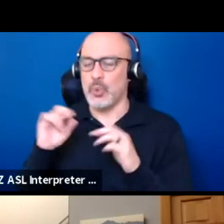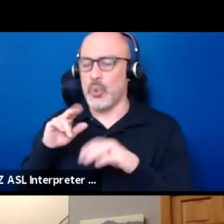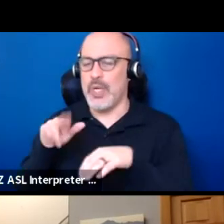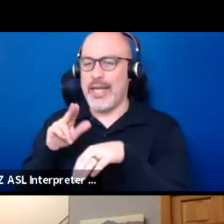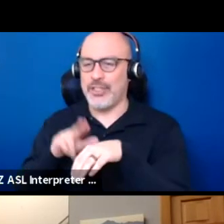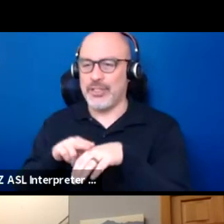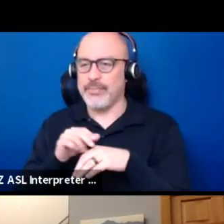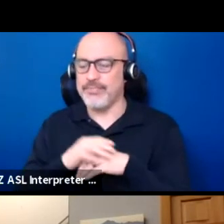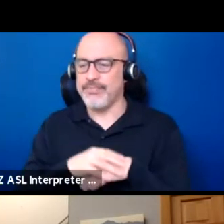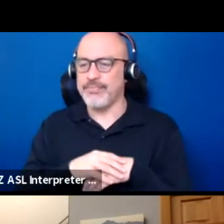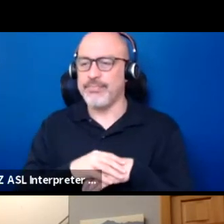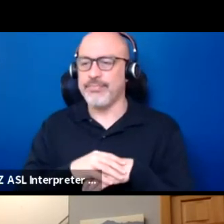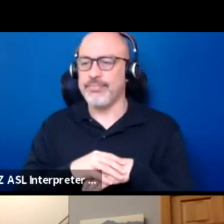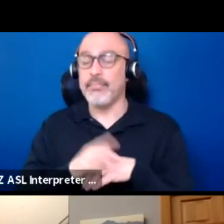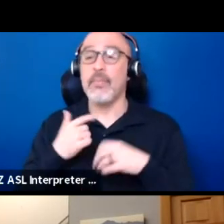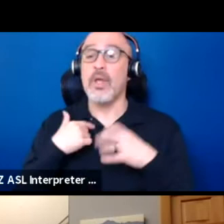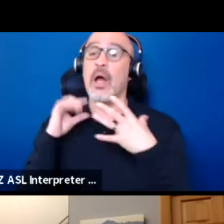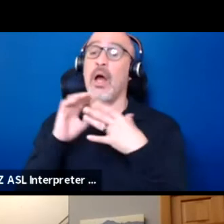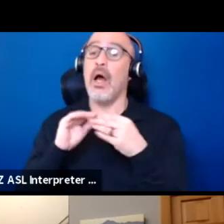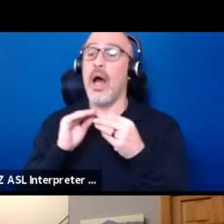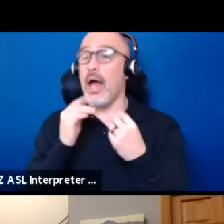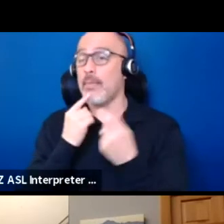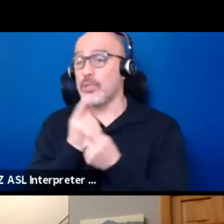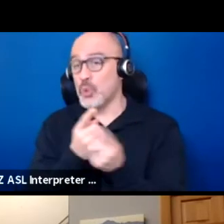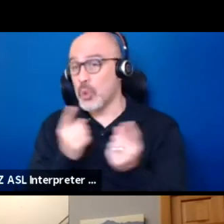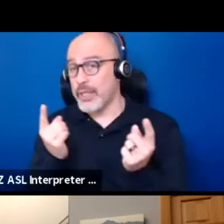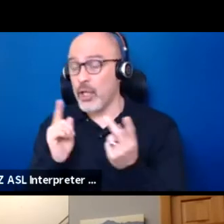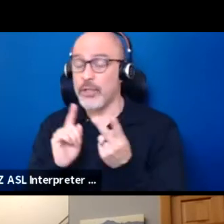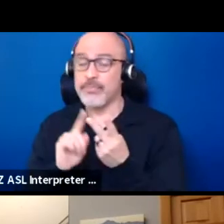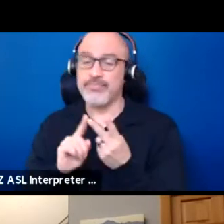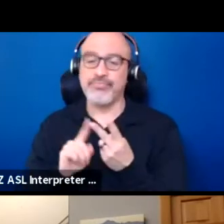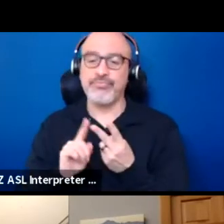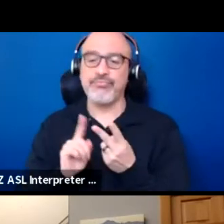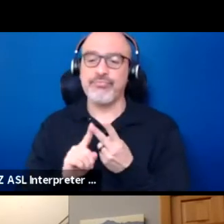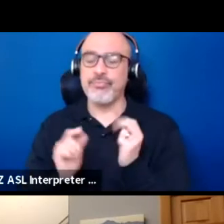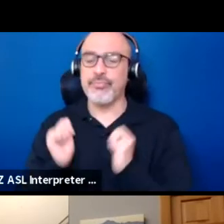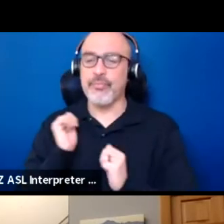I am a storyteller, a theater artist, and an educator.